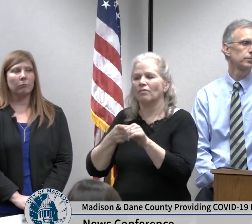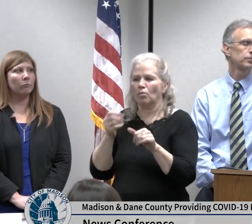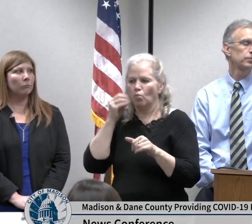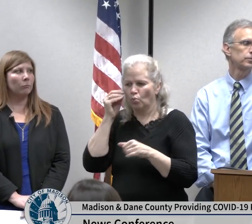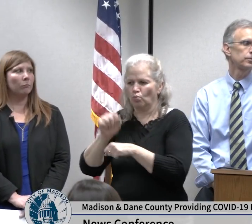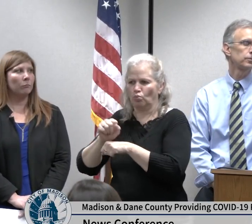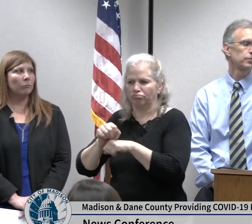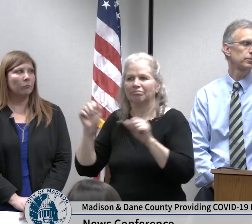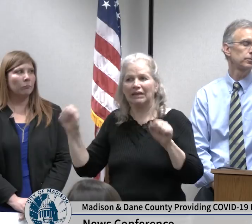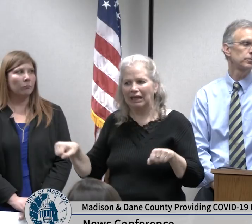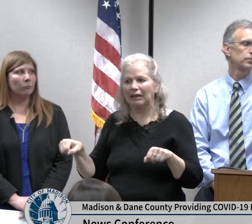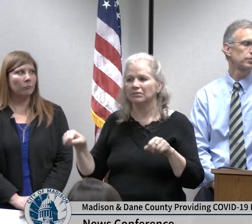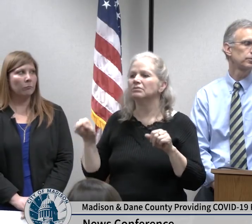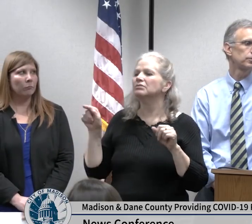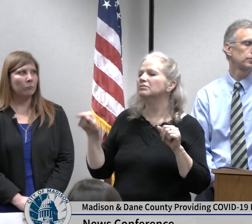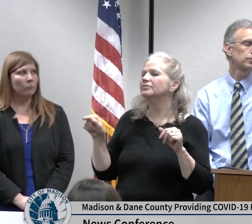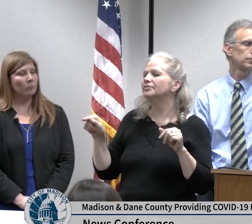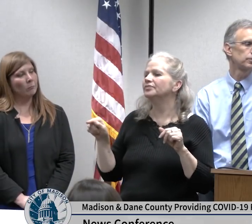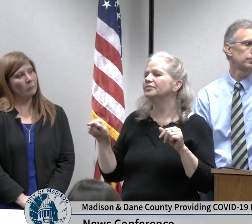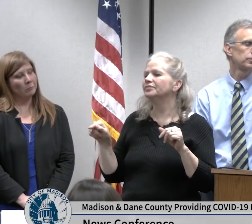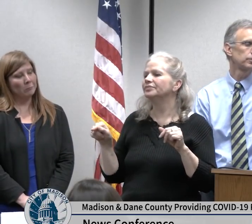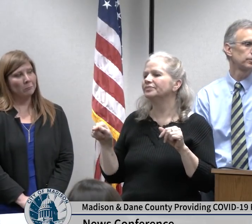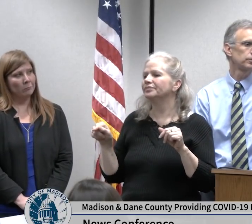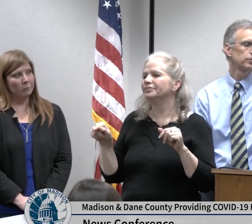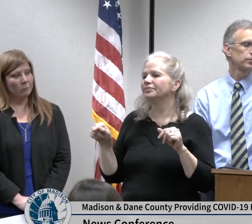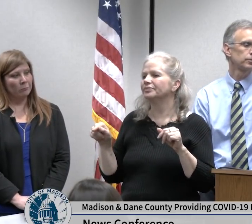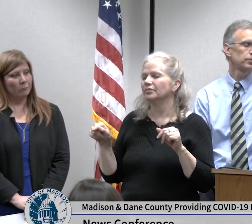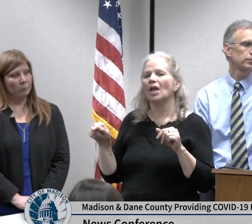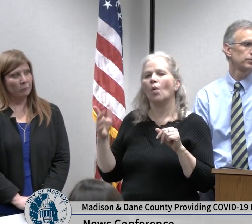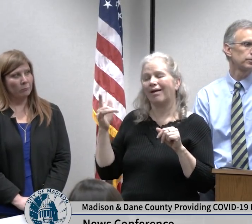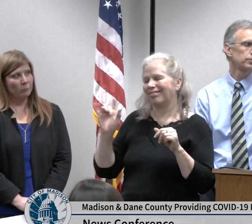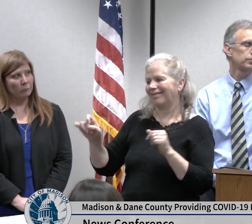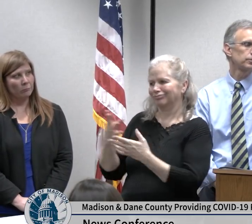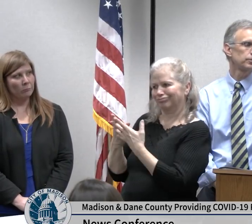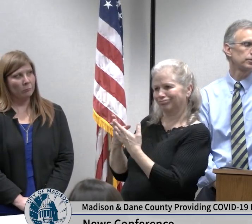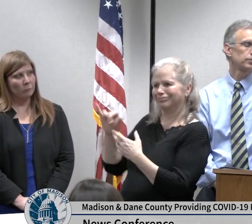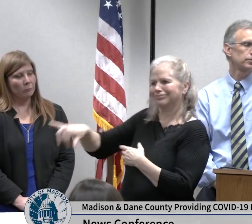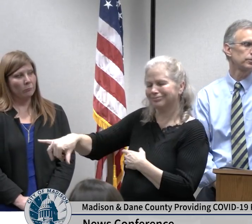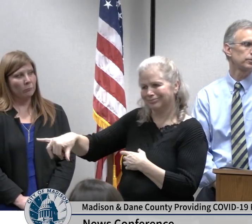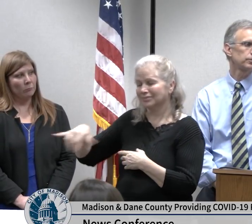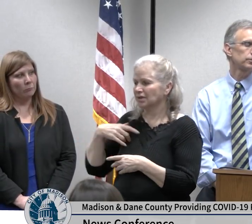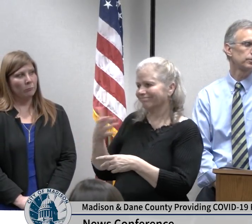quarantine period and for folks who are not able to work from home and we will